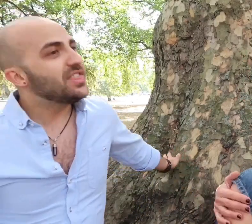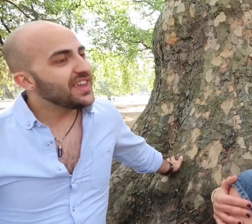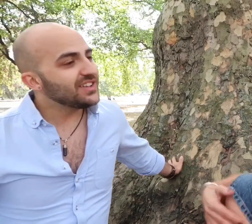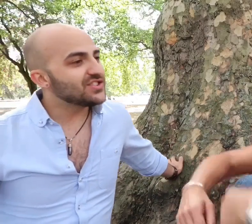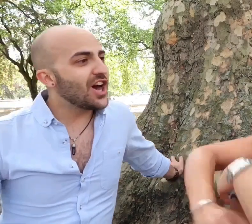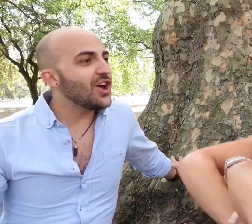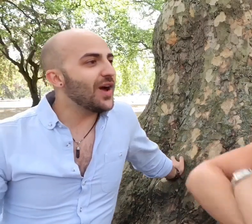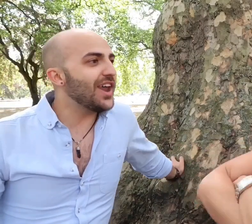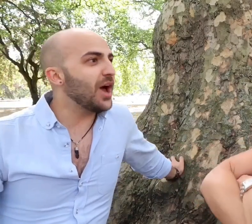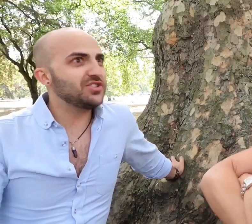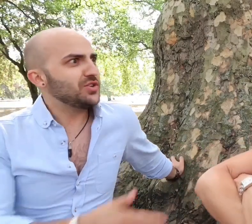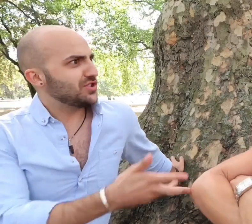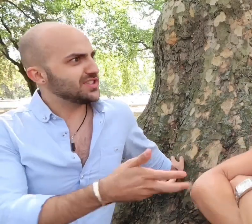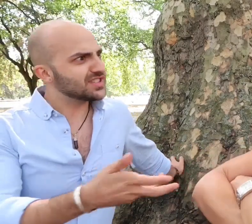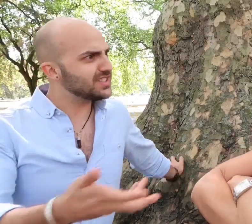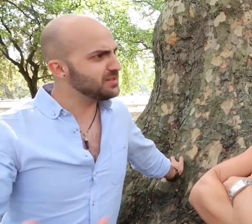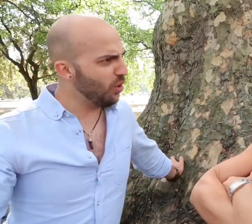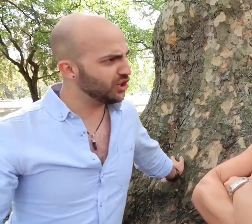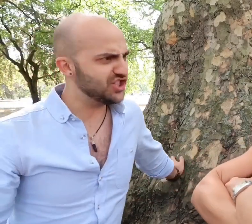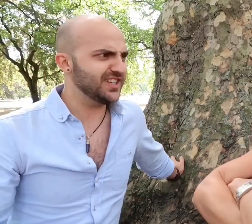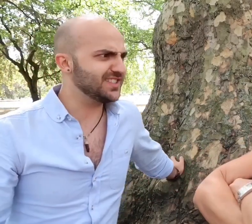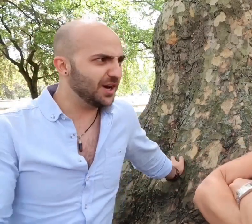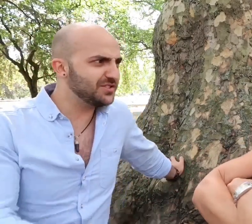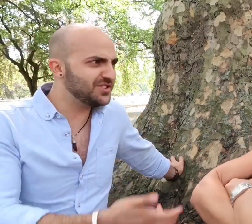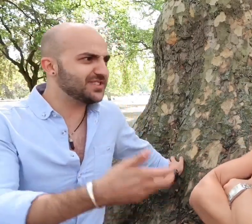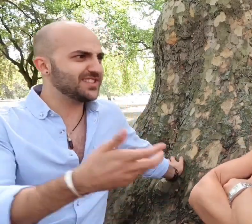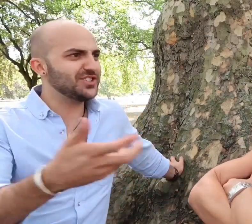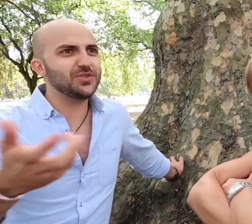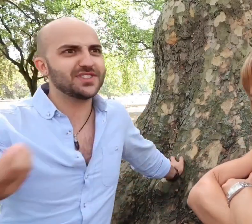I think so and I was used to discussing mortgages and I was just used